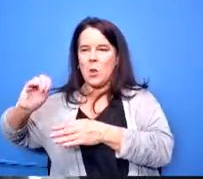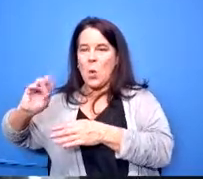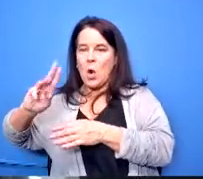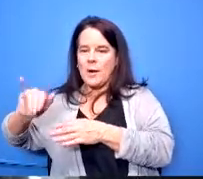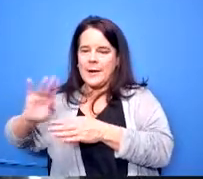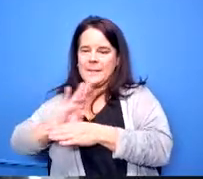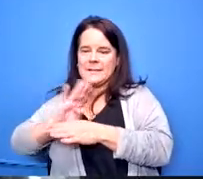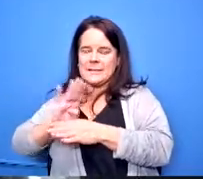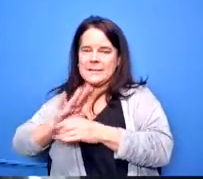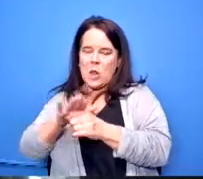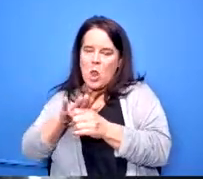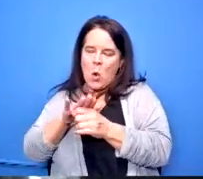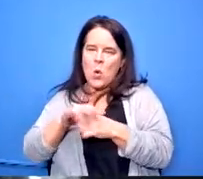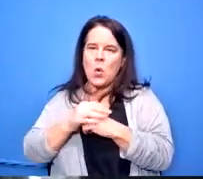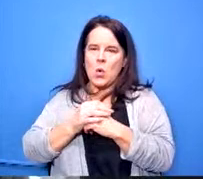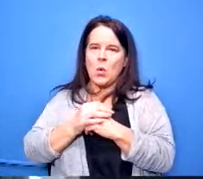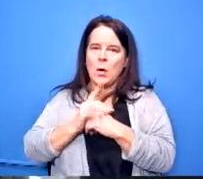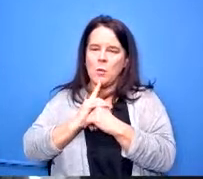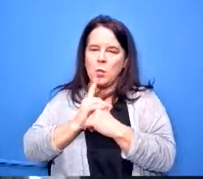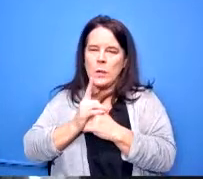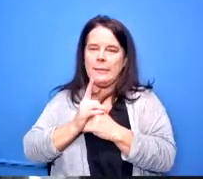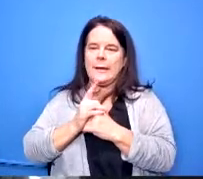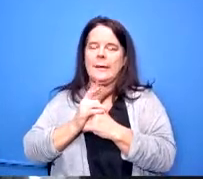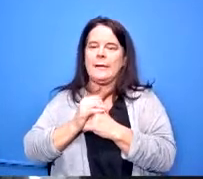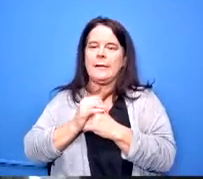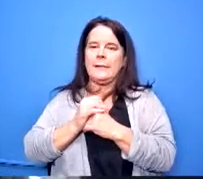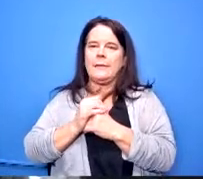and really taking a look at those things so i wanted to put that out there